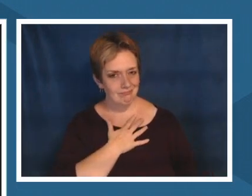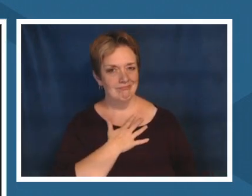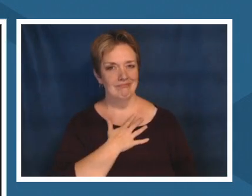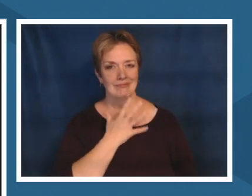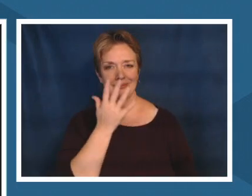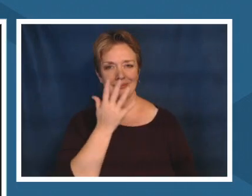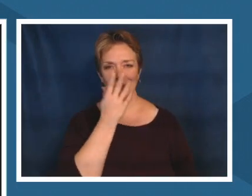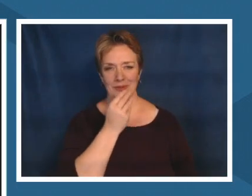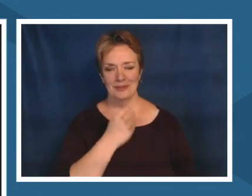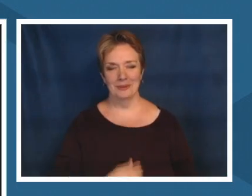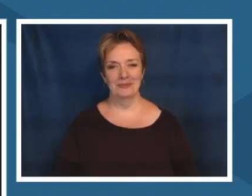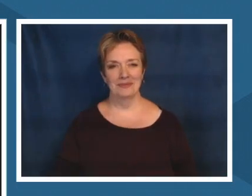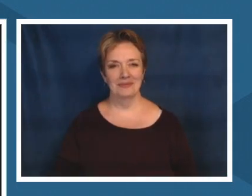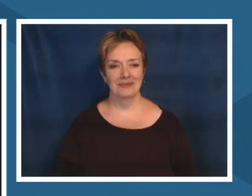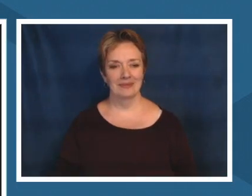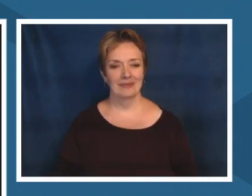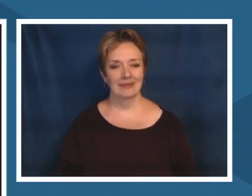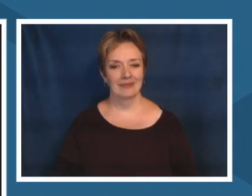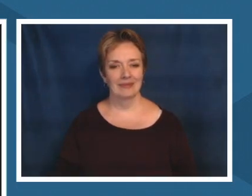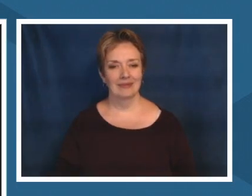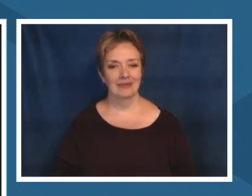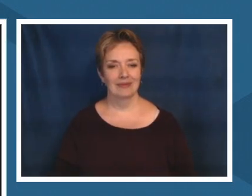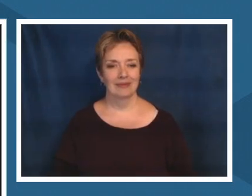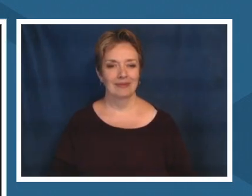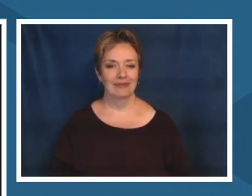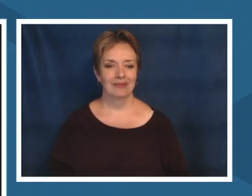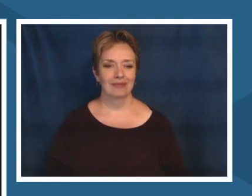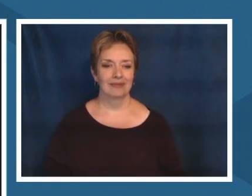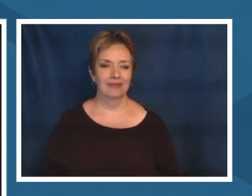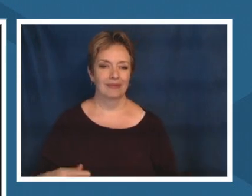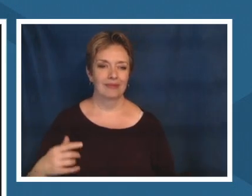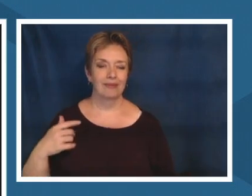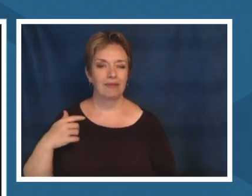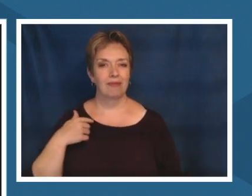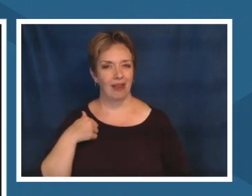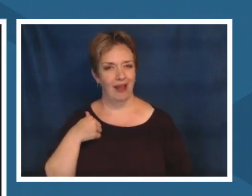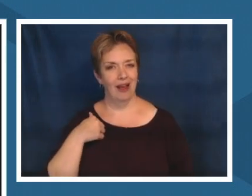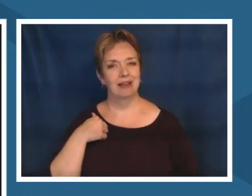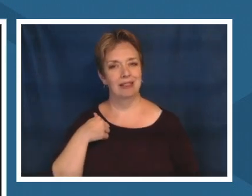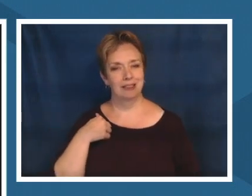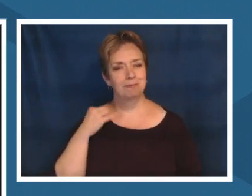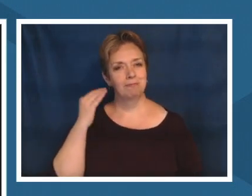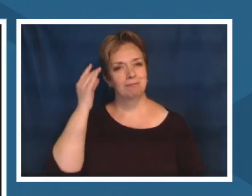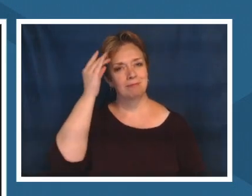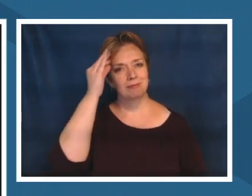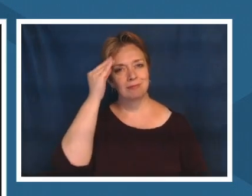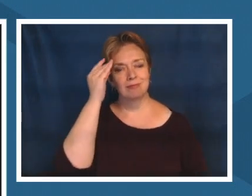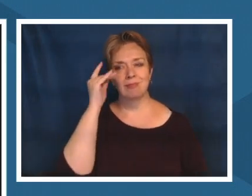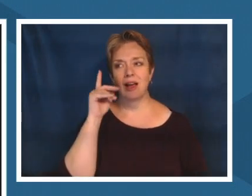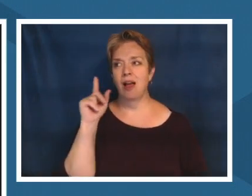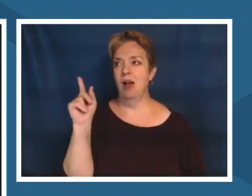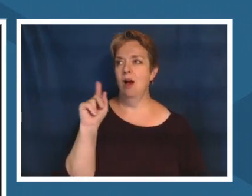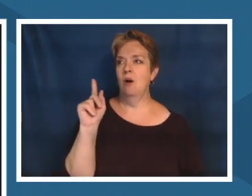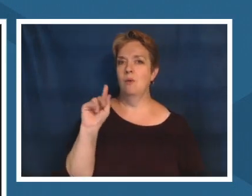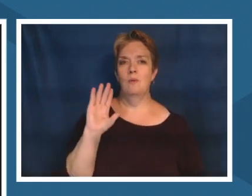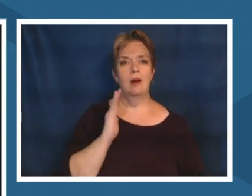the landscape that we are in individually whether it's